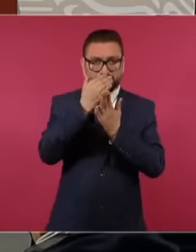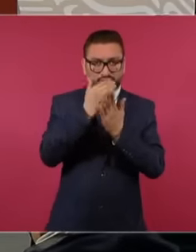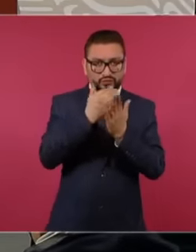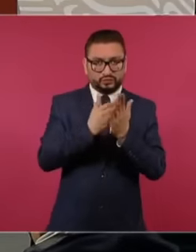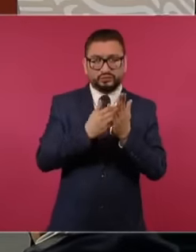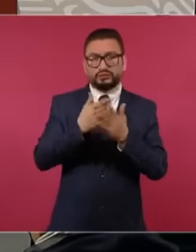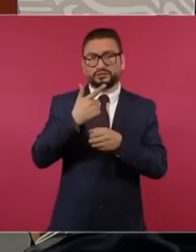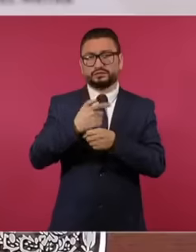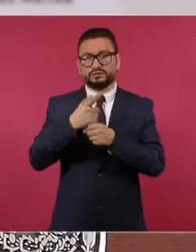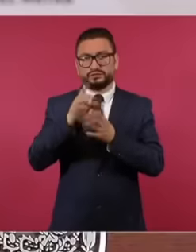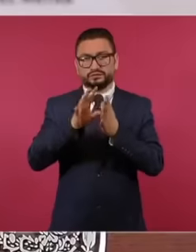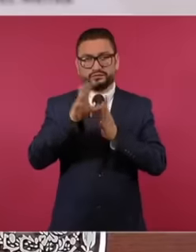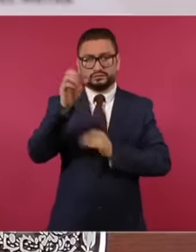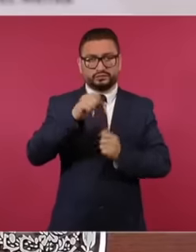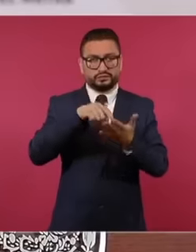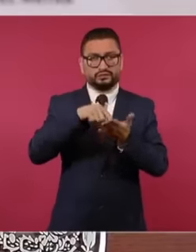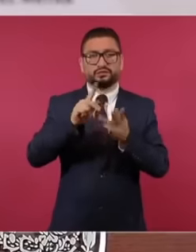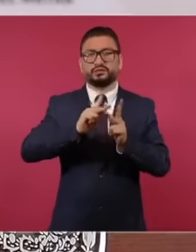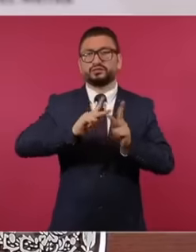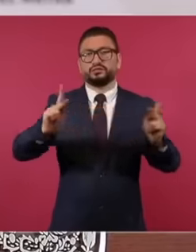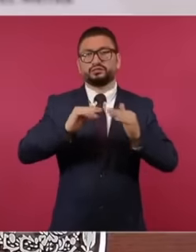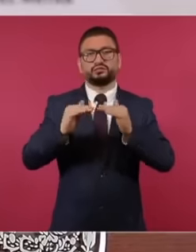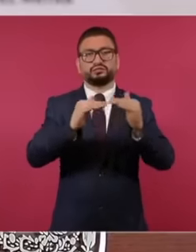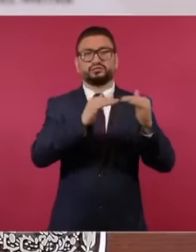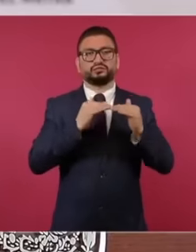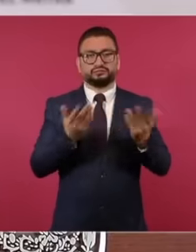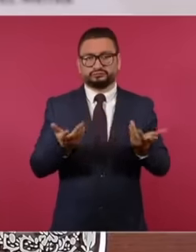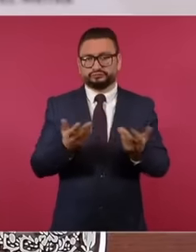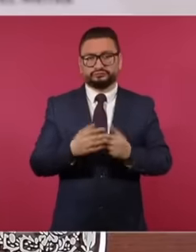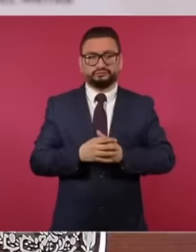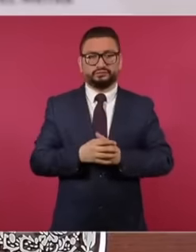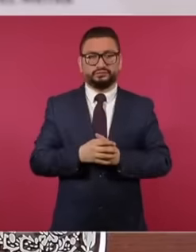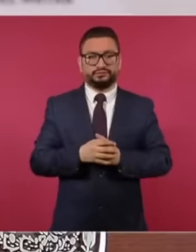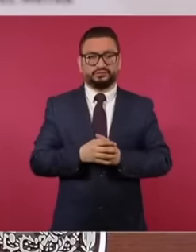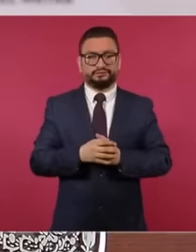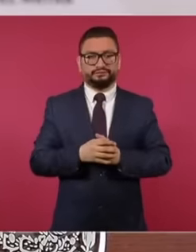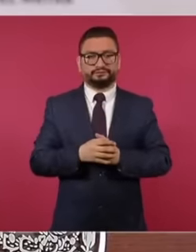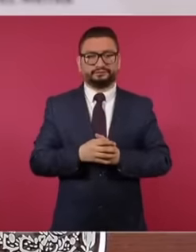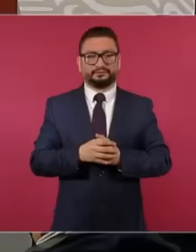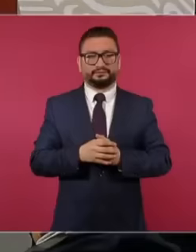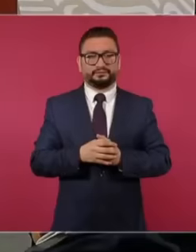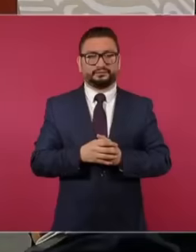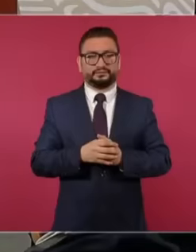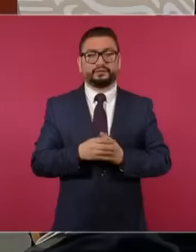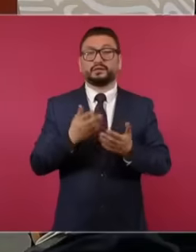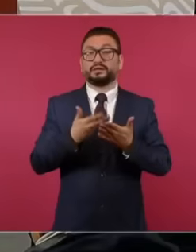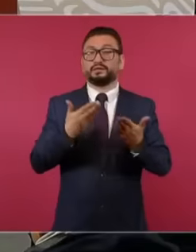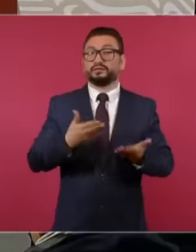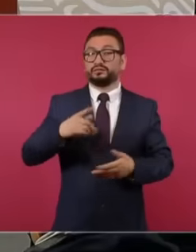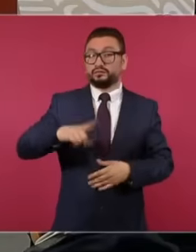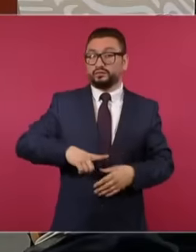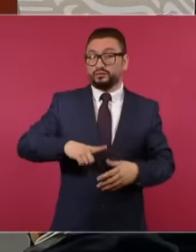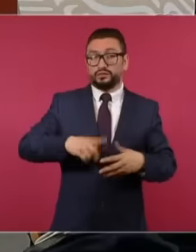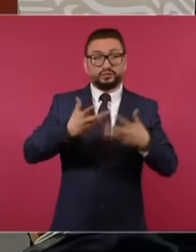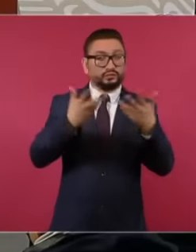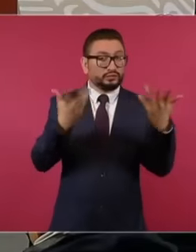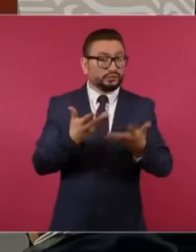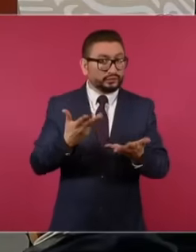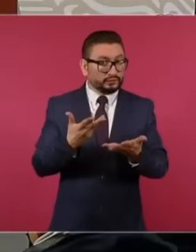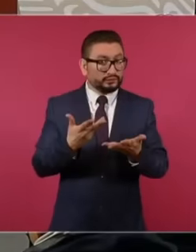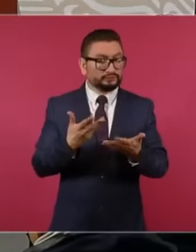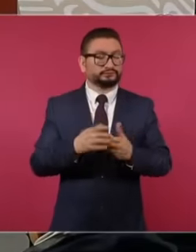is equal and is for everyone Now what has the government done because it has avoided